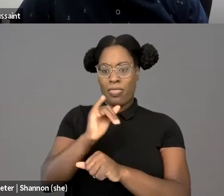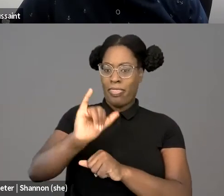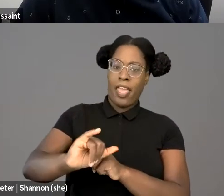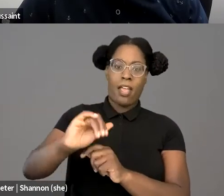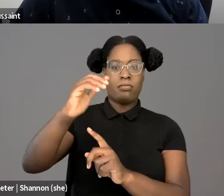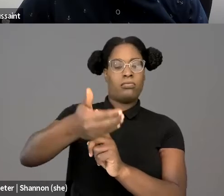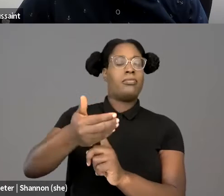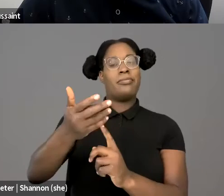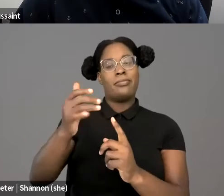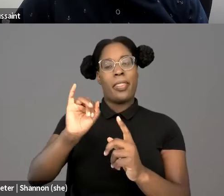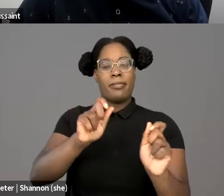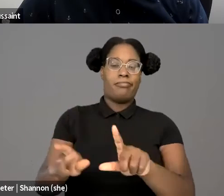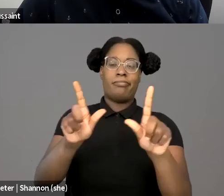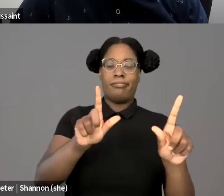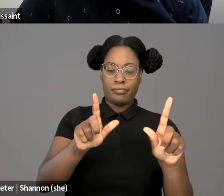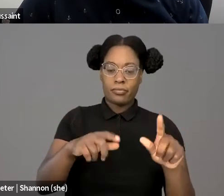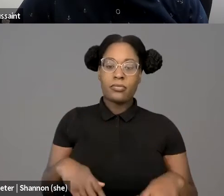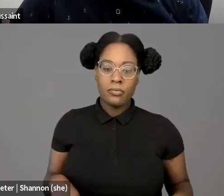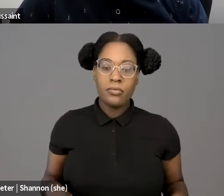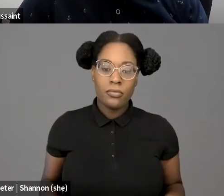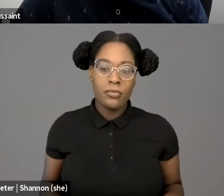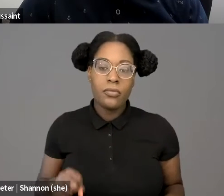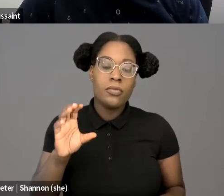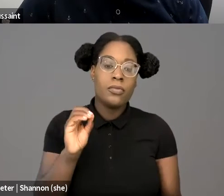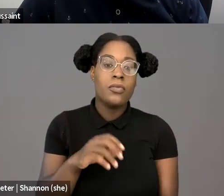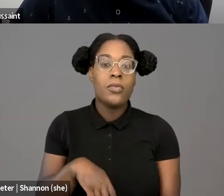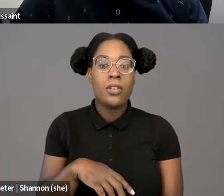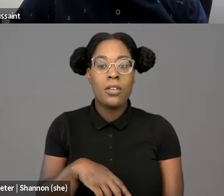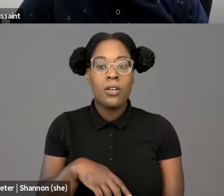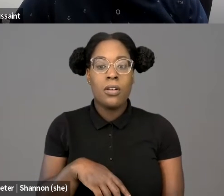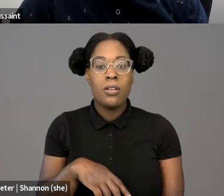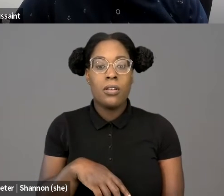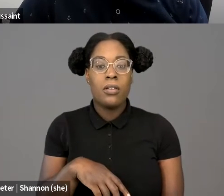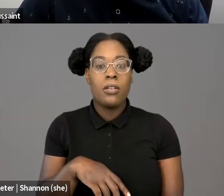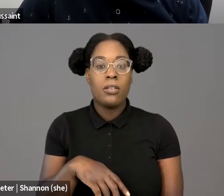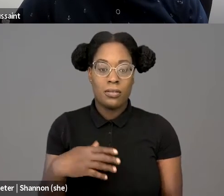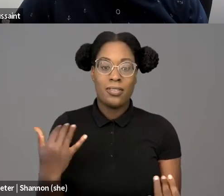where the Supreme Court looks different and you know, Justice Sotomayor is now Chief Justice Sotomayor,